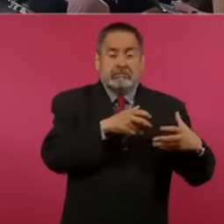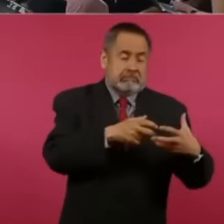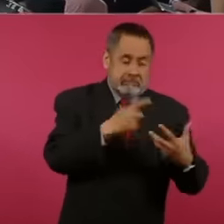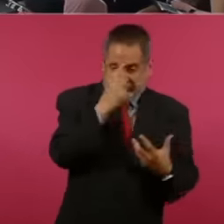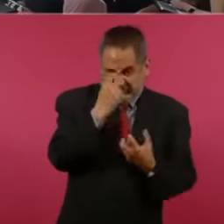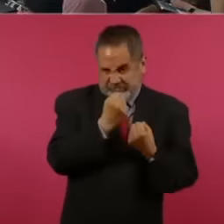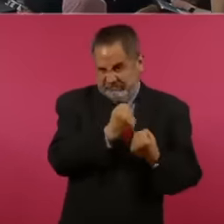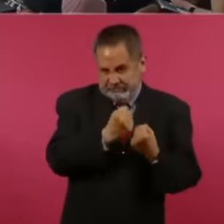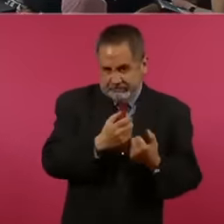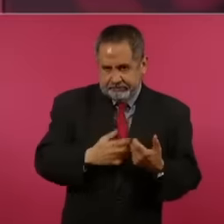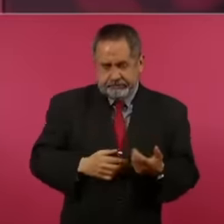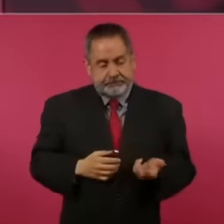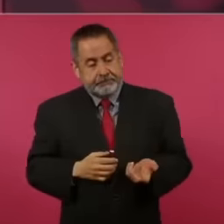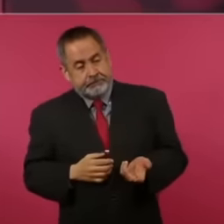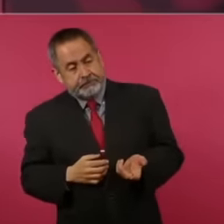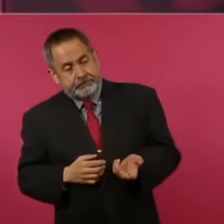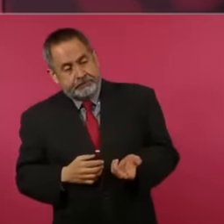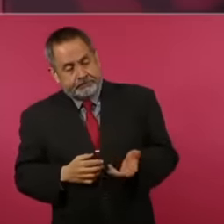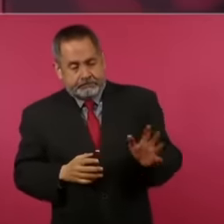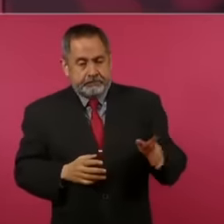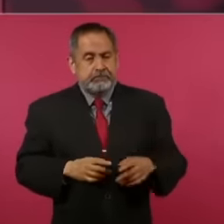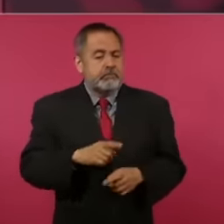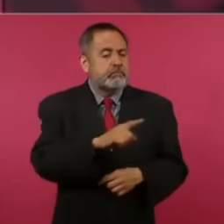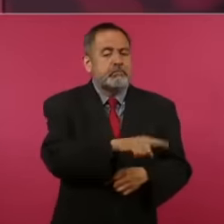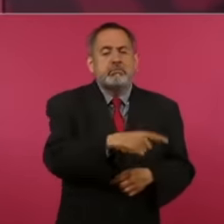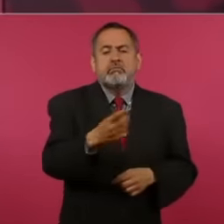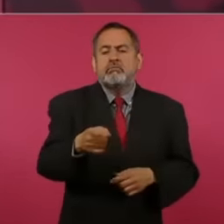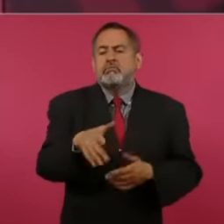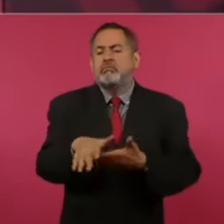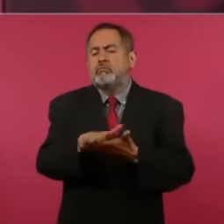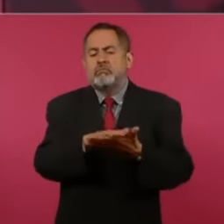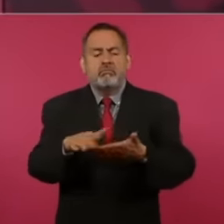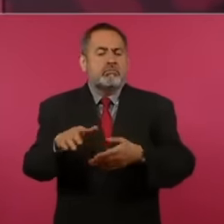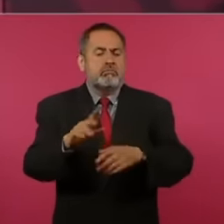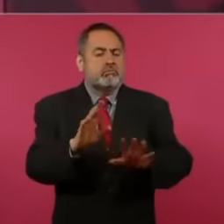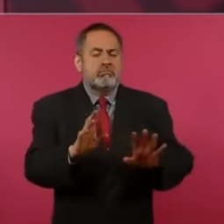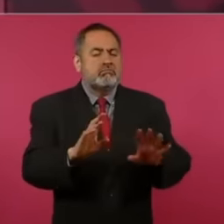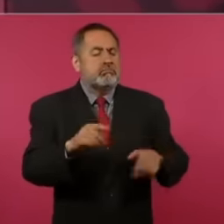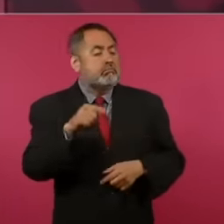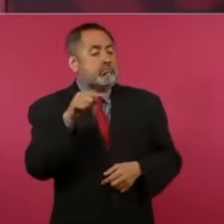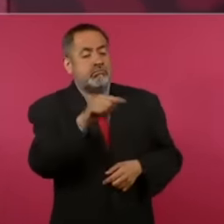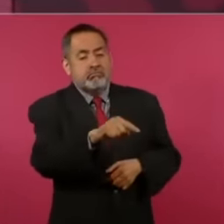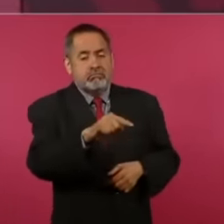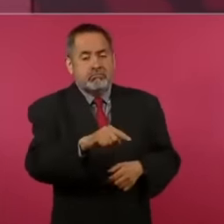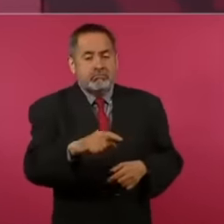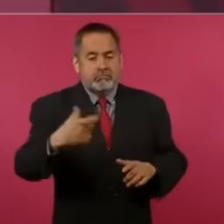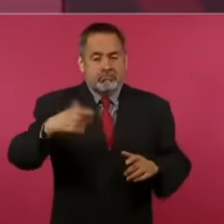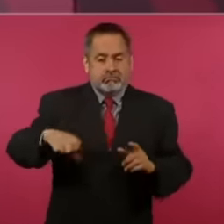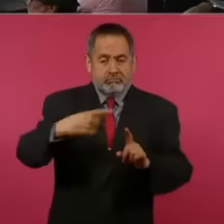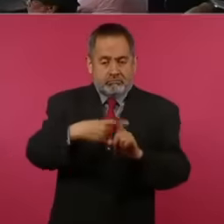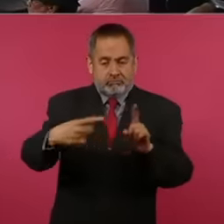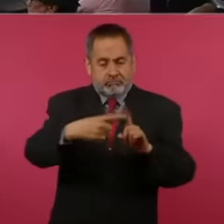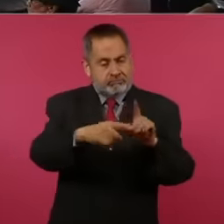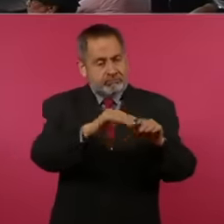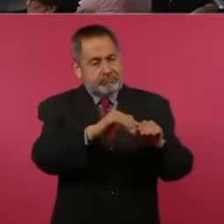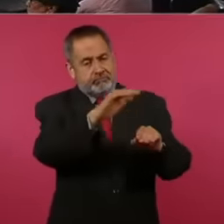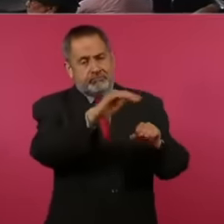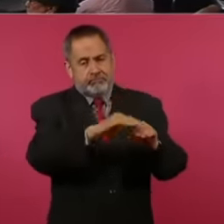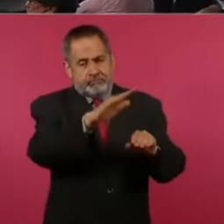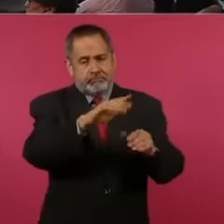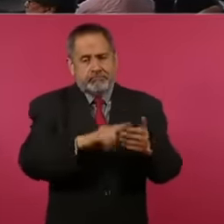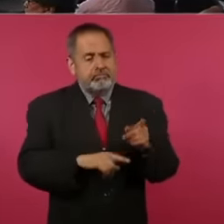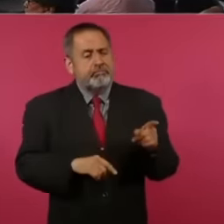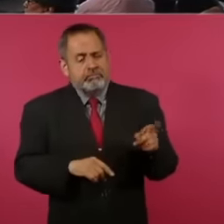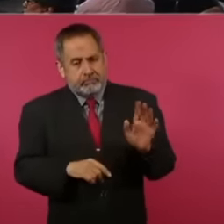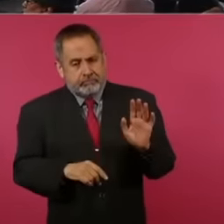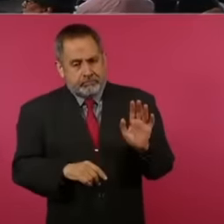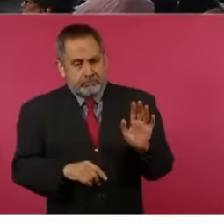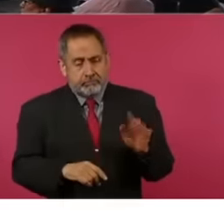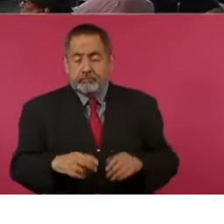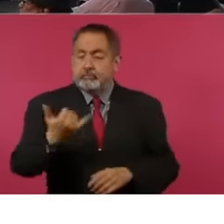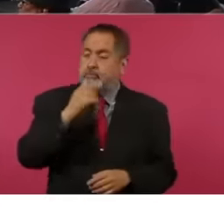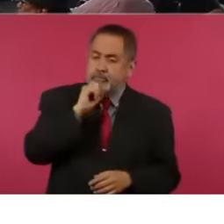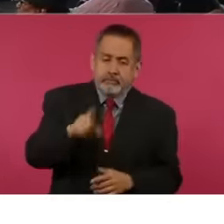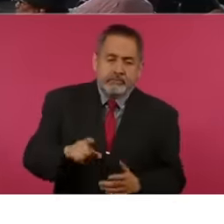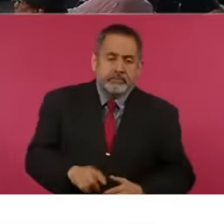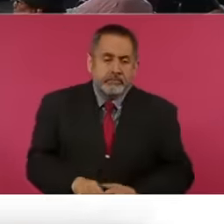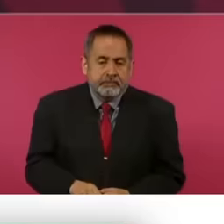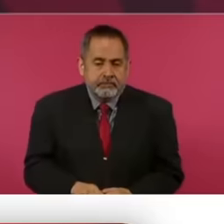popular classes, but generally they are from people from above, and that is the other